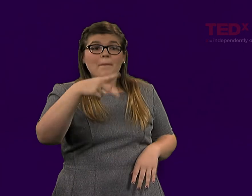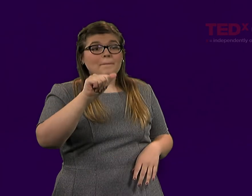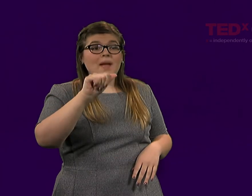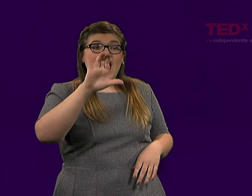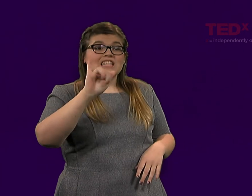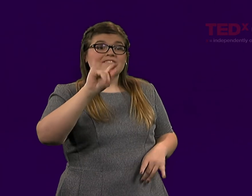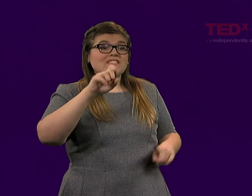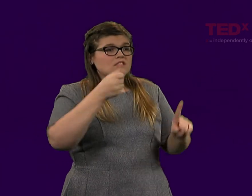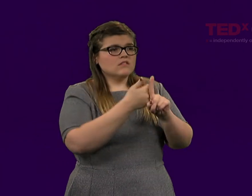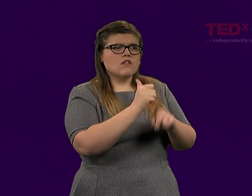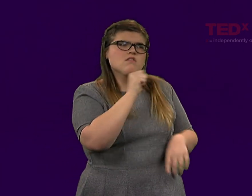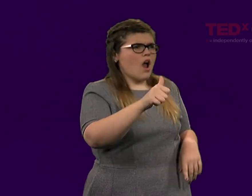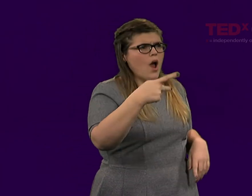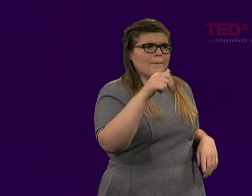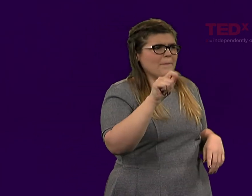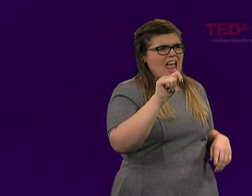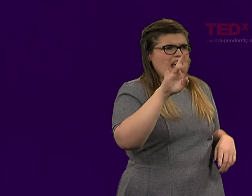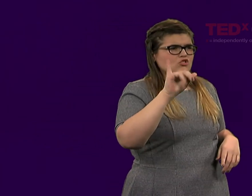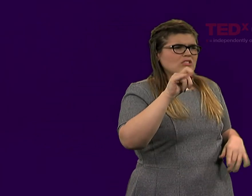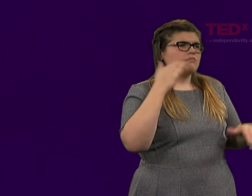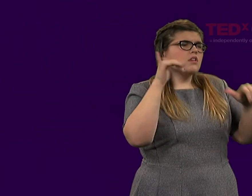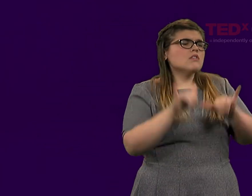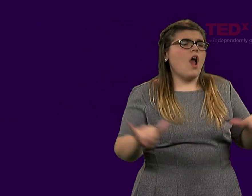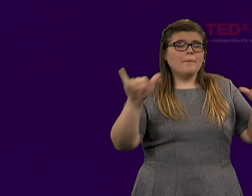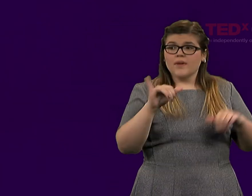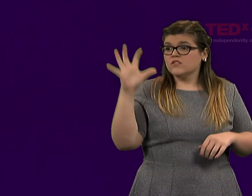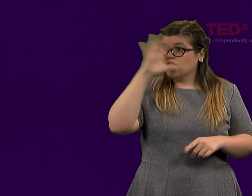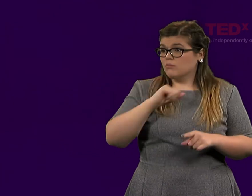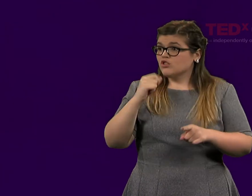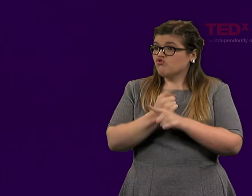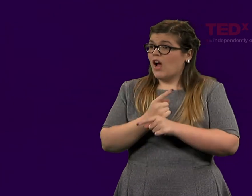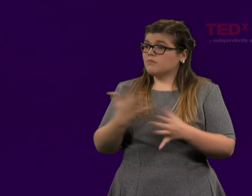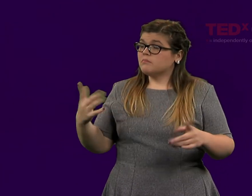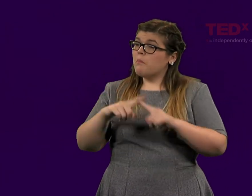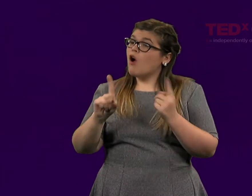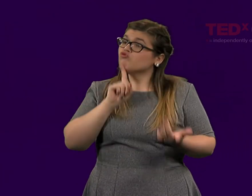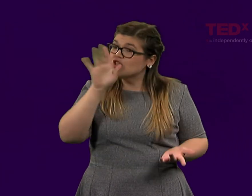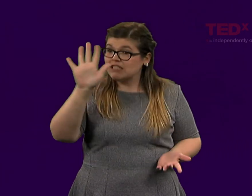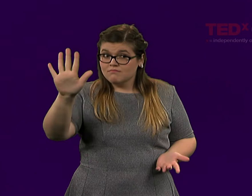pacifists are not patriots. That's not a correct assumption.